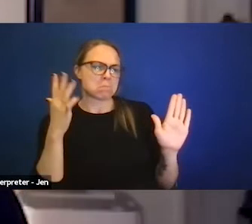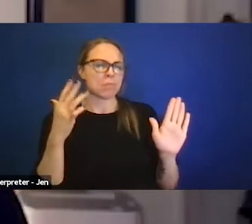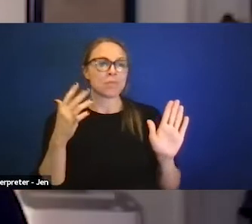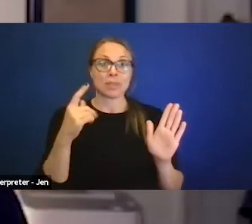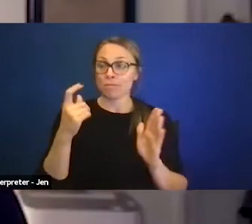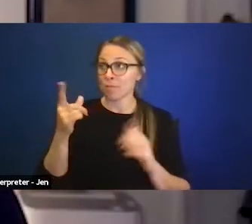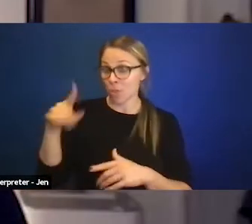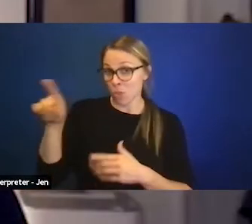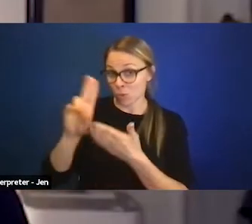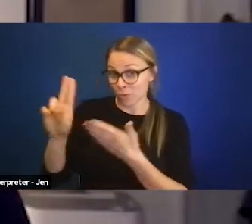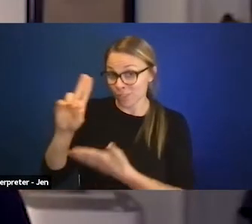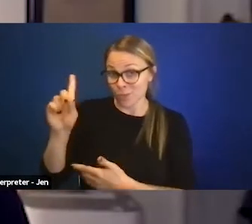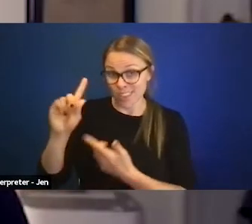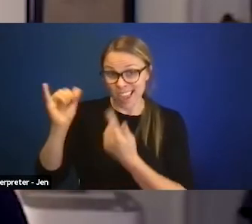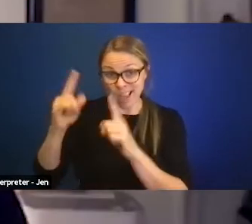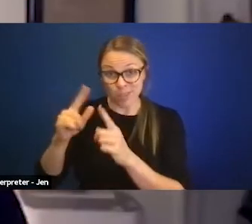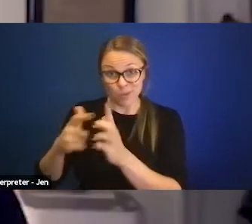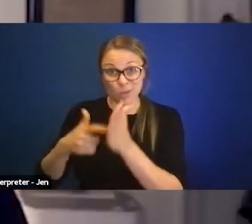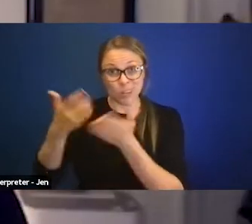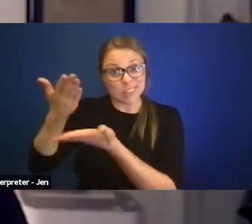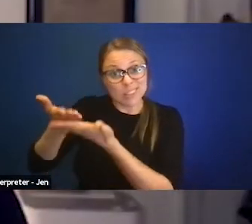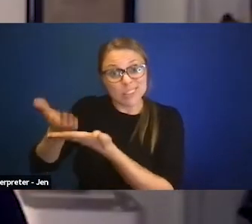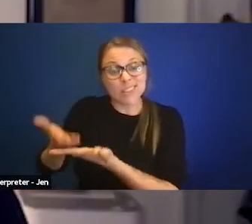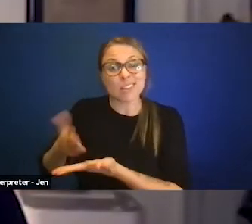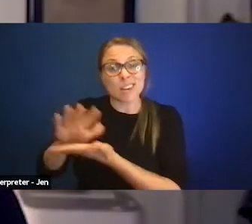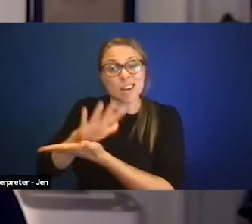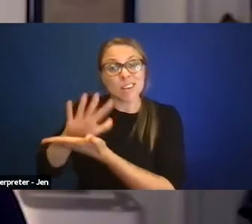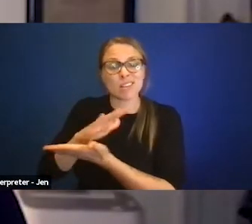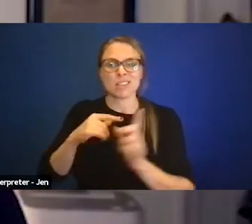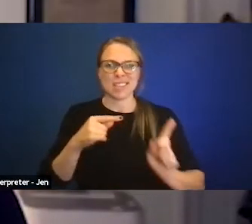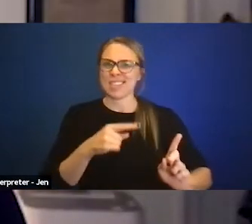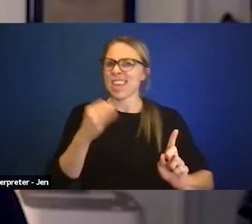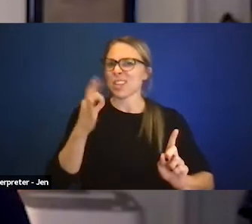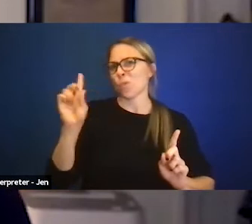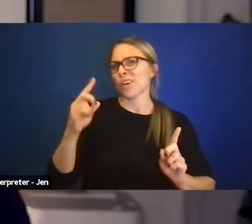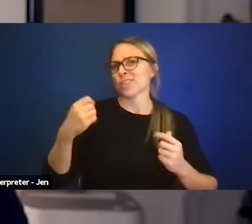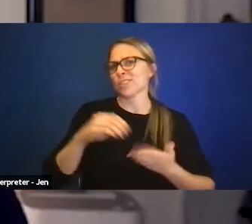I think you really see students and others afraid of really speaking out.